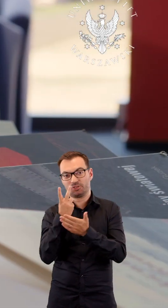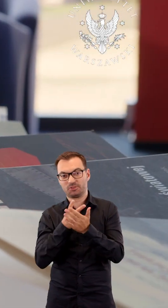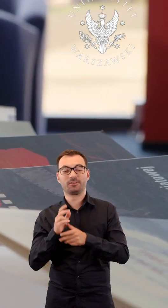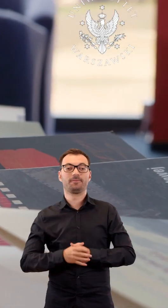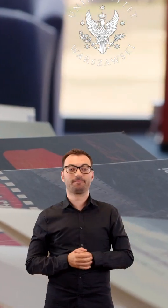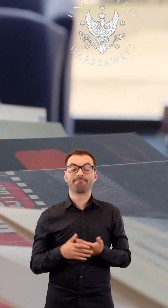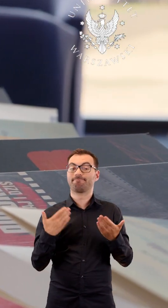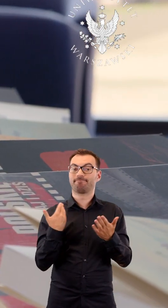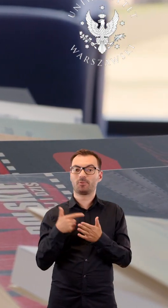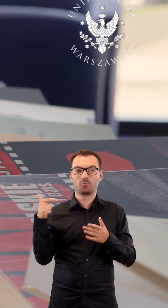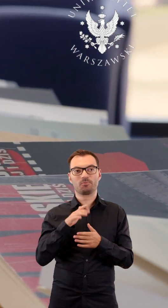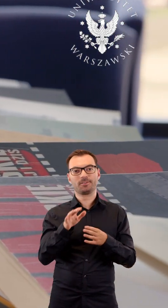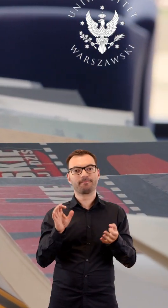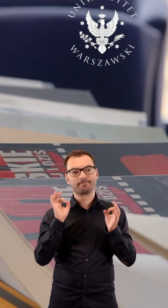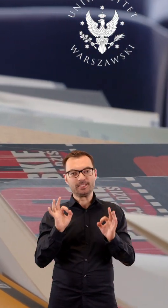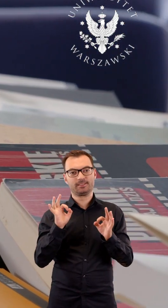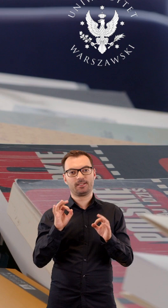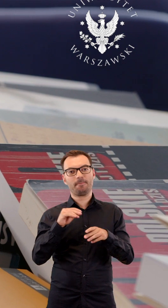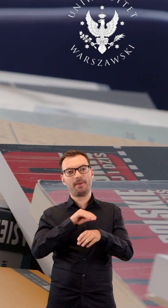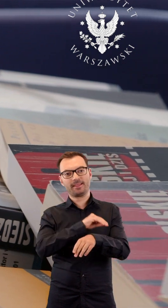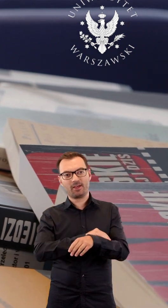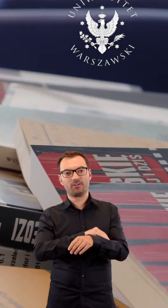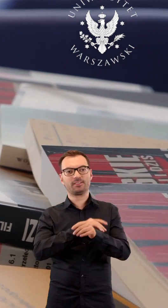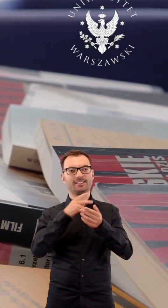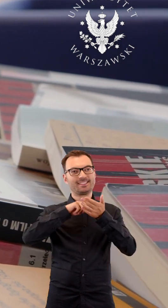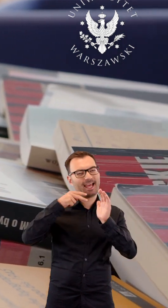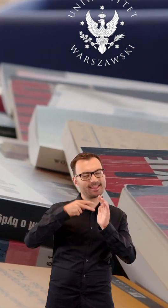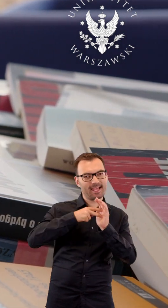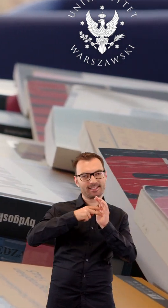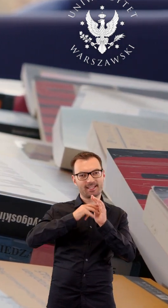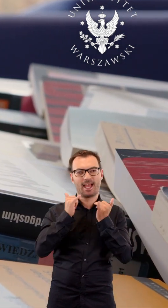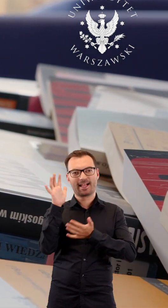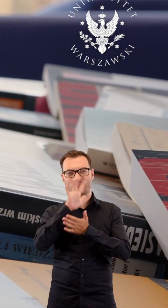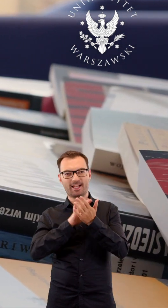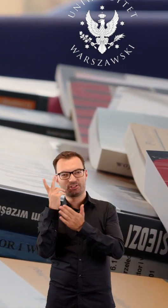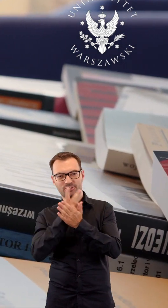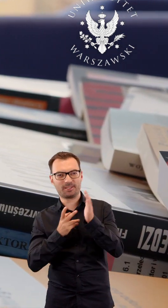It becomes necessary to develop an academically effective strategy for working with text.